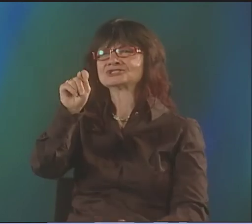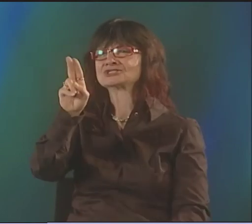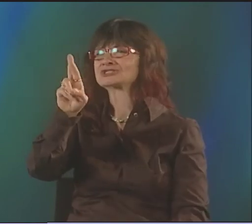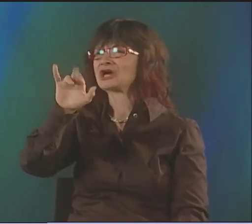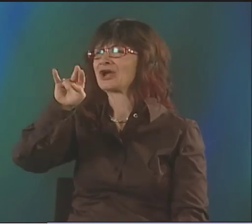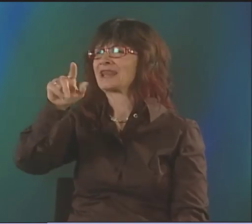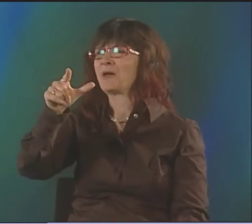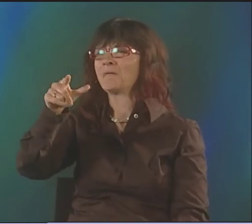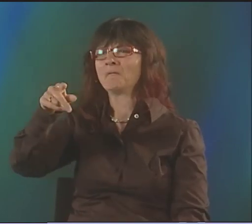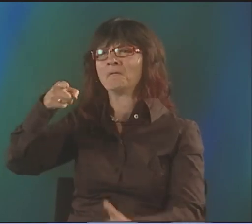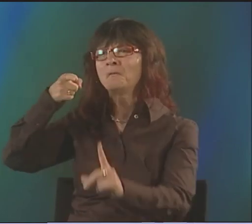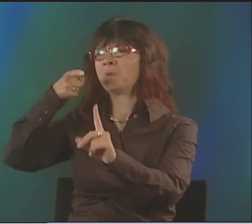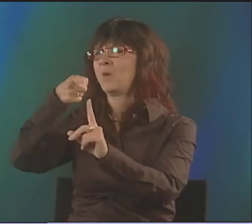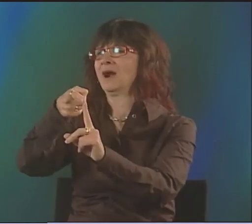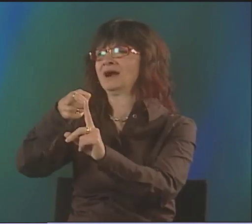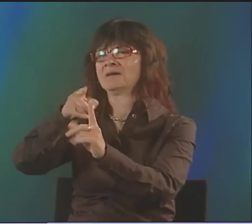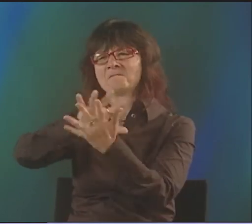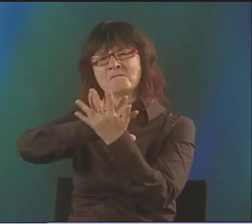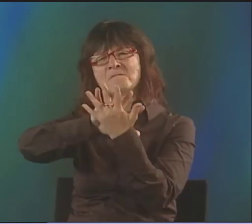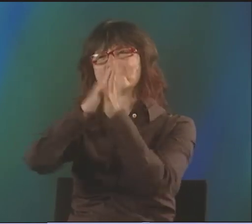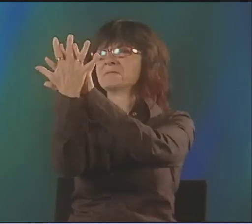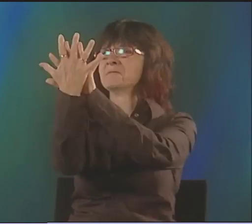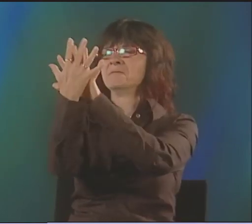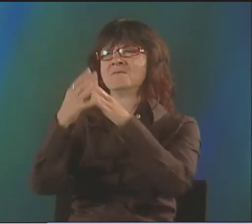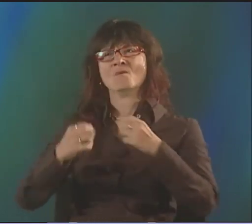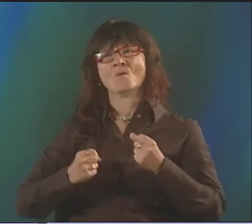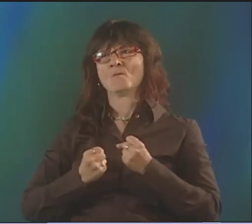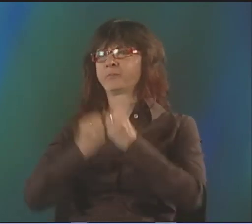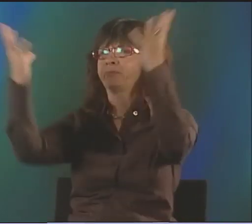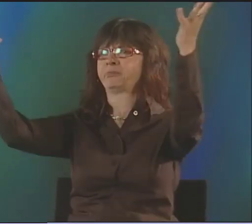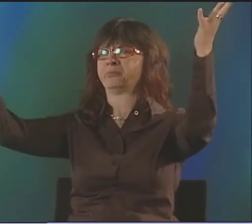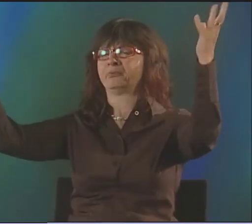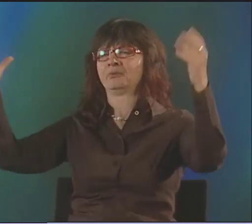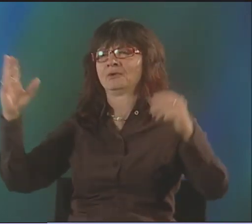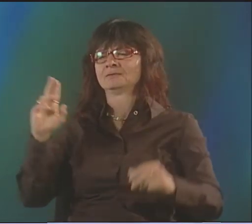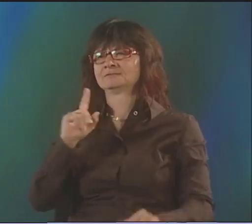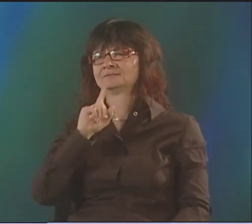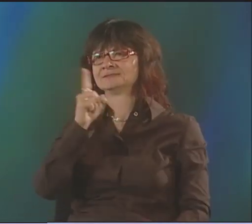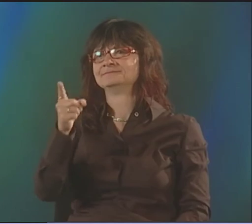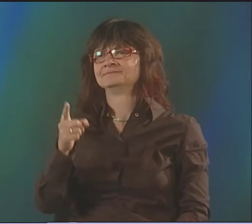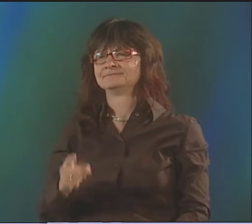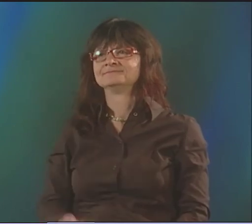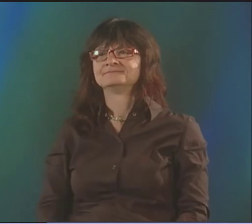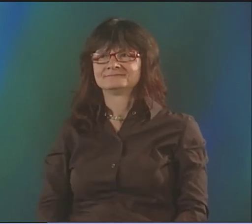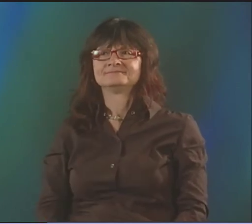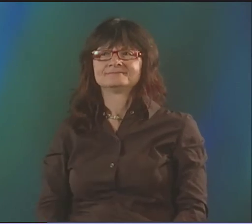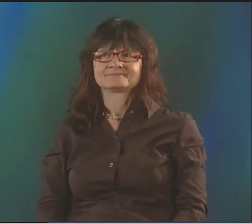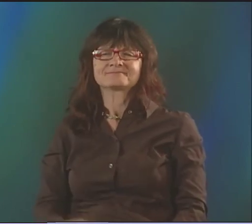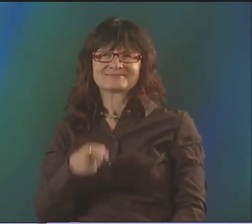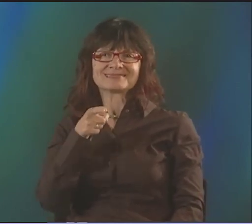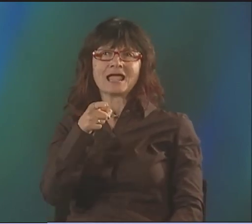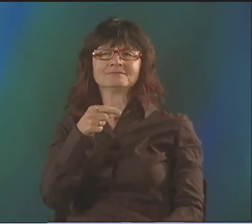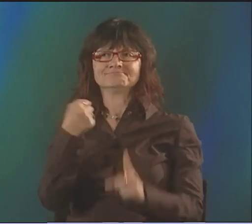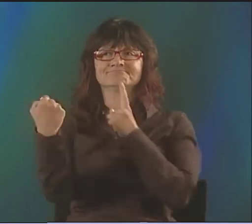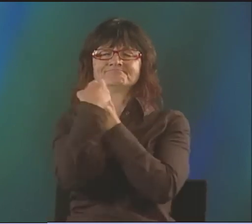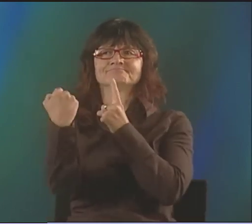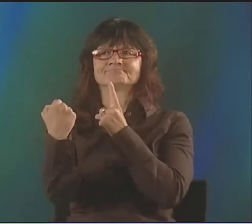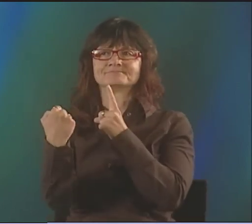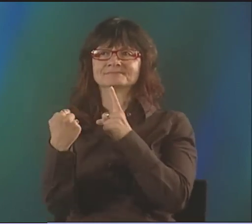AND ALL THIS PLAYING WITH LANGUAGE-- I'D BEEN WRITING IT, I'D BEEN PLAYING WITH SIGNING-- BUT AT THAT MOMENT, IT WAS A TURNING POINT.